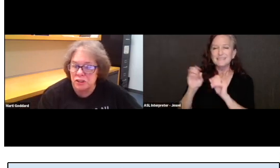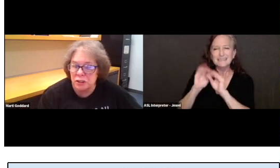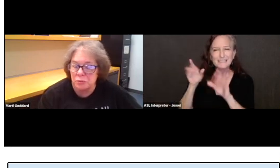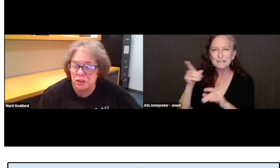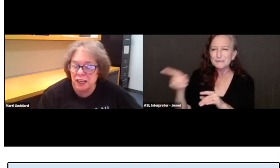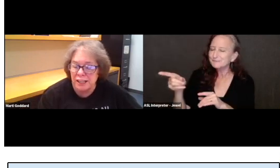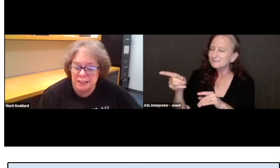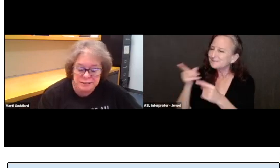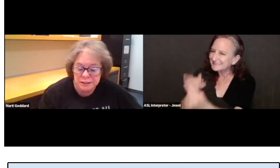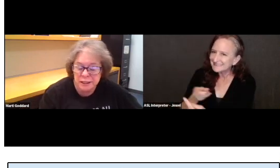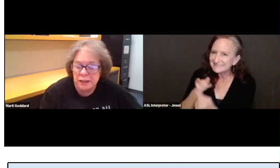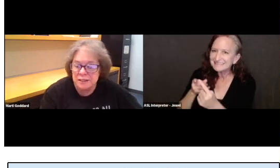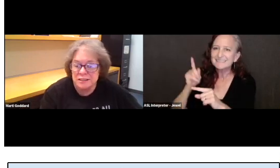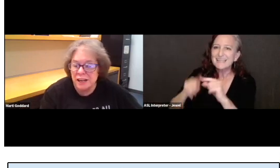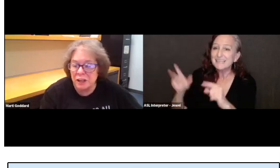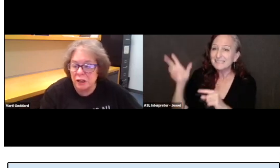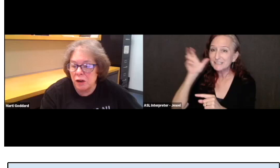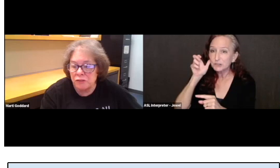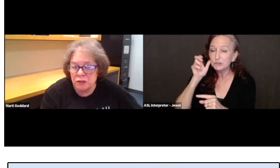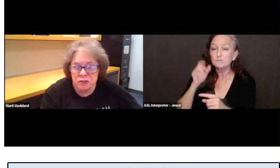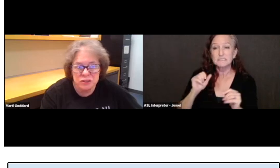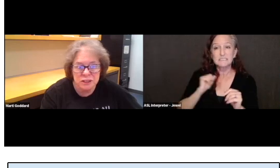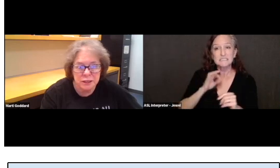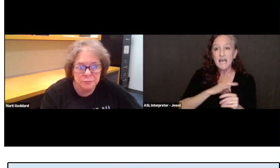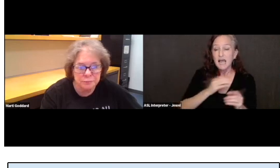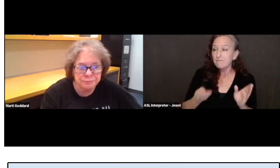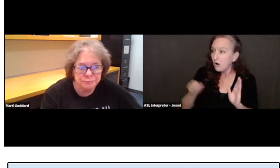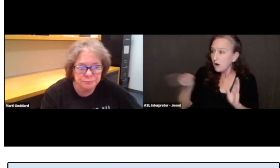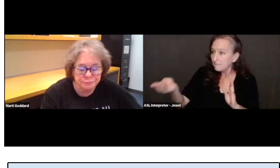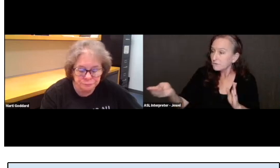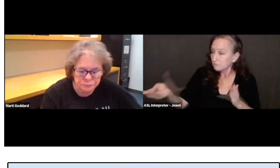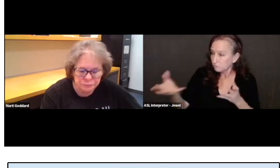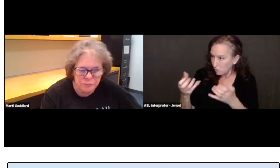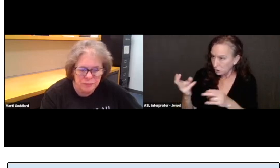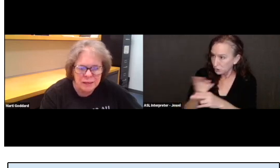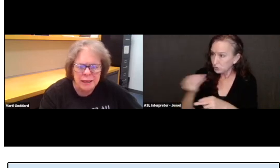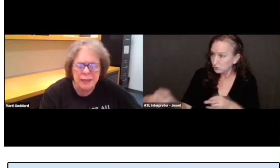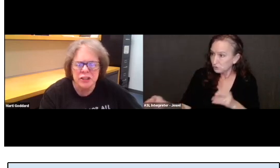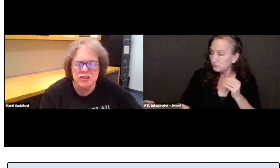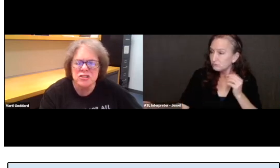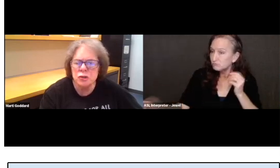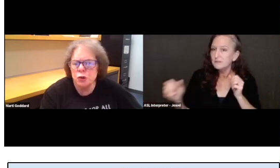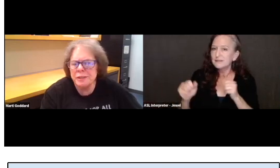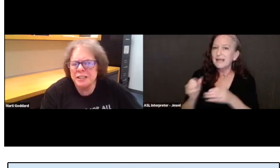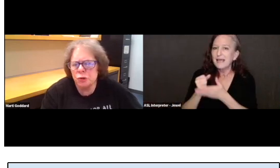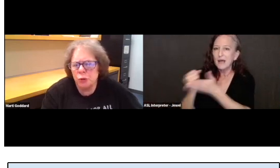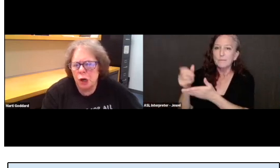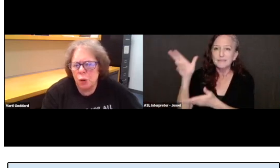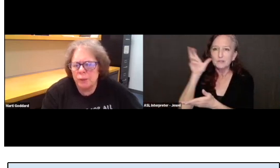to communicate easily, staff can offer those to them. And here's the UbiDuo.